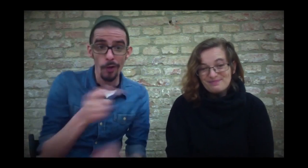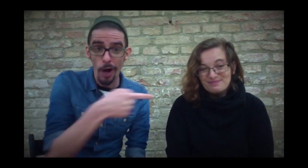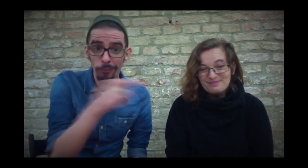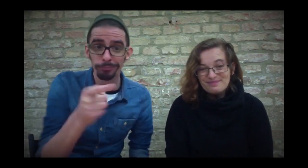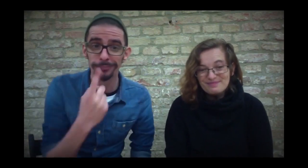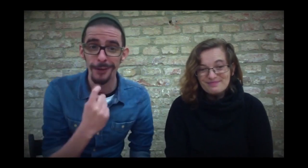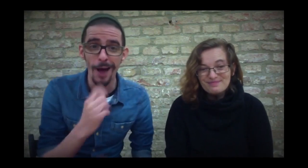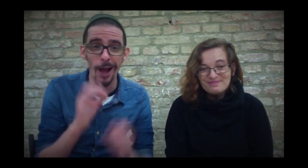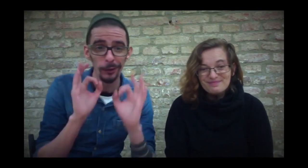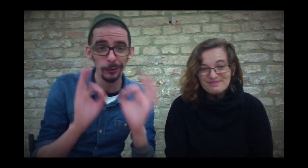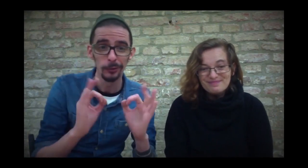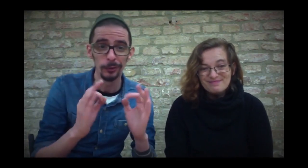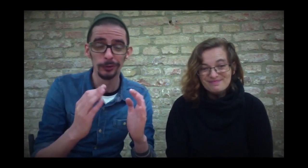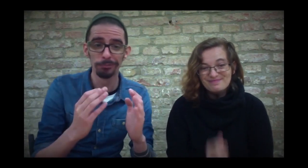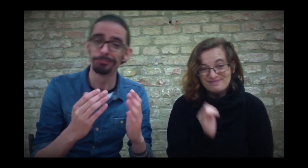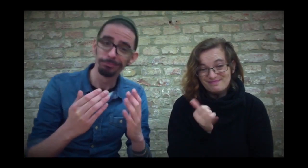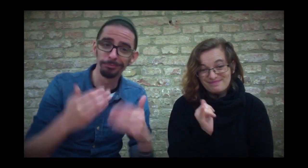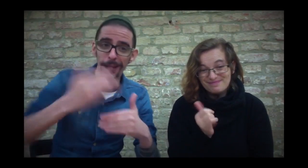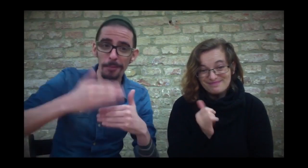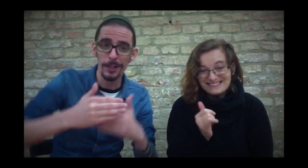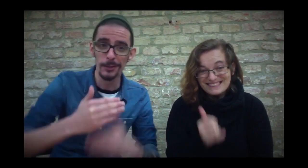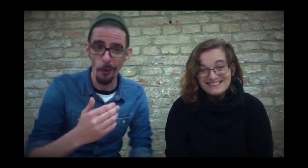I hope you enjoyed it today.